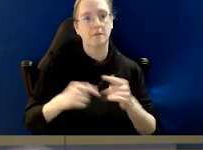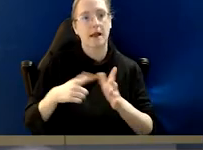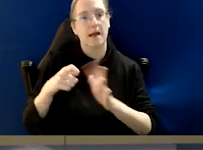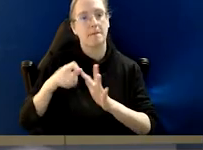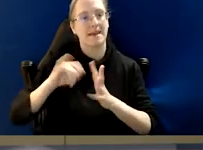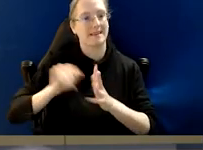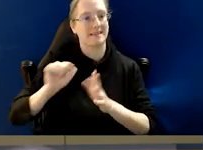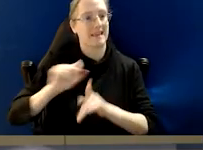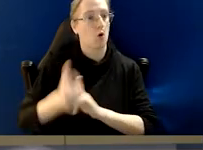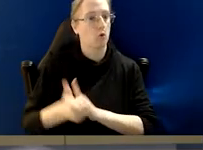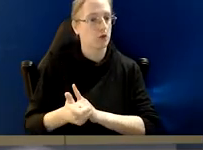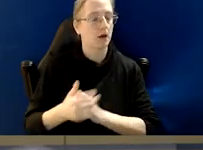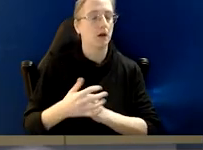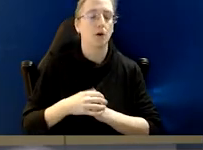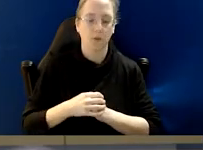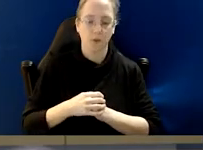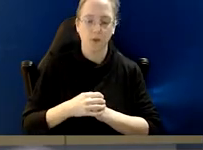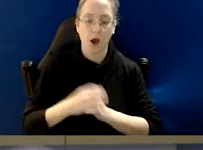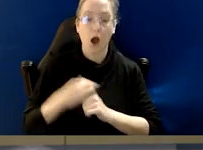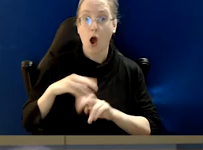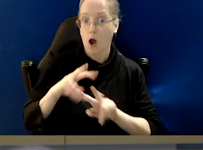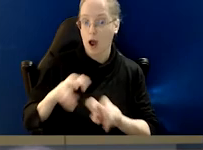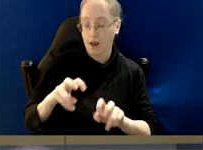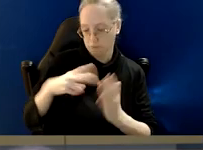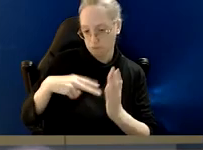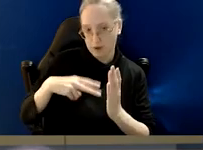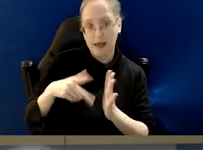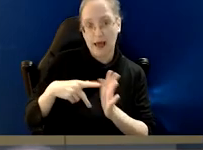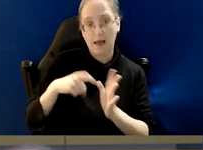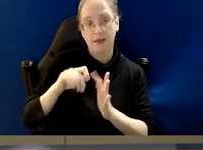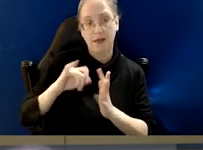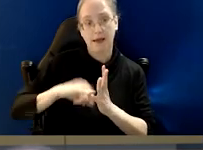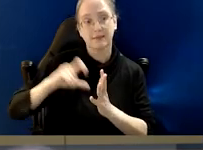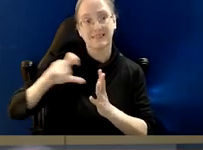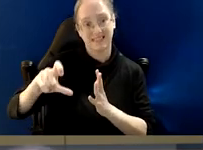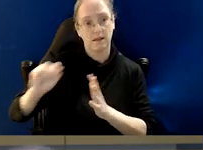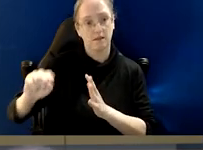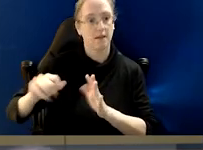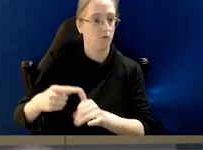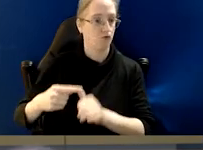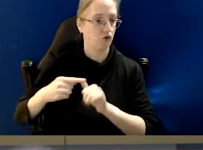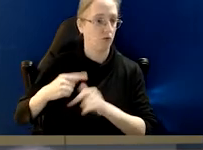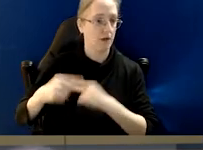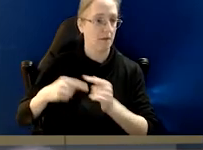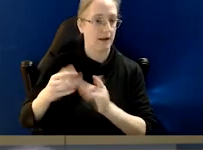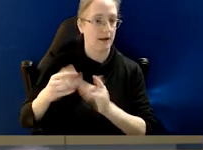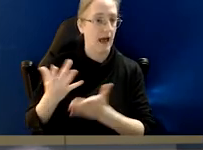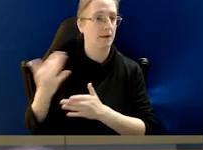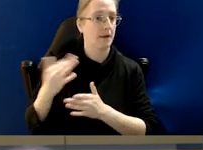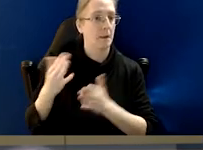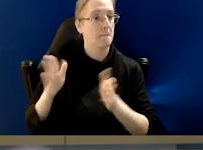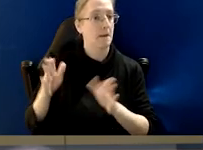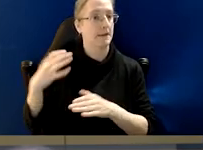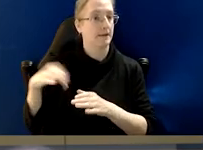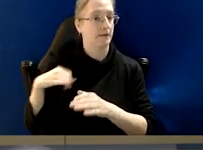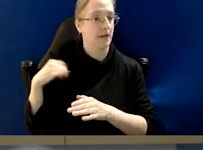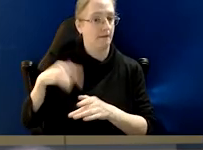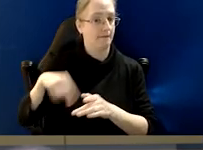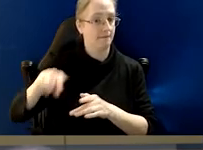I was reading the APSCs results about, their findings about how many public servants